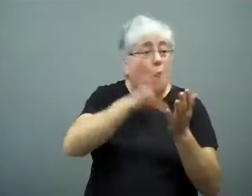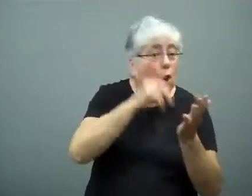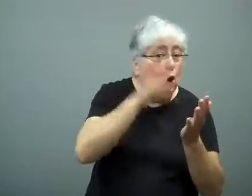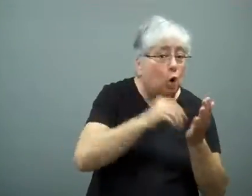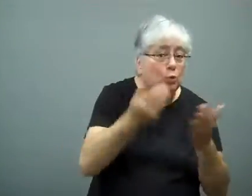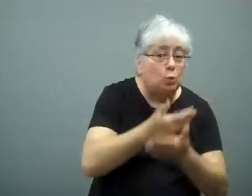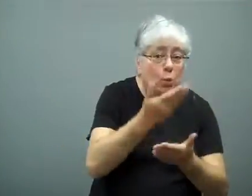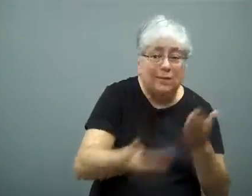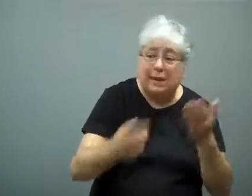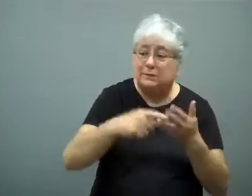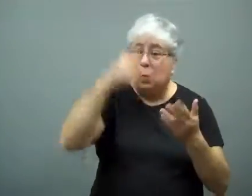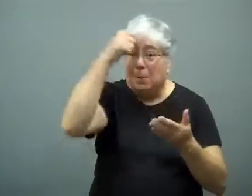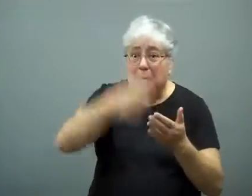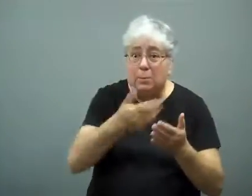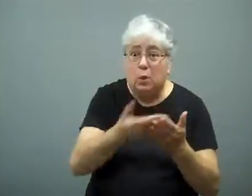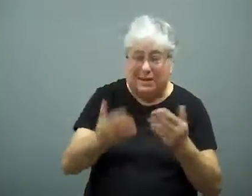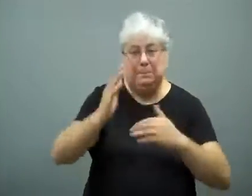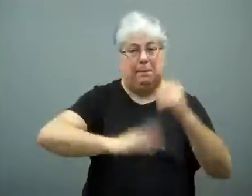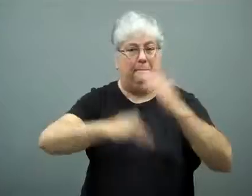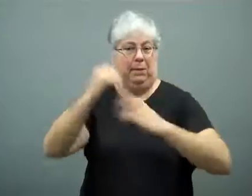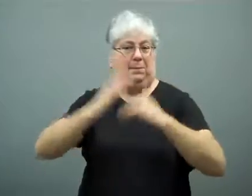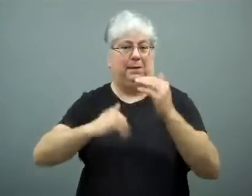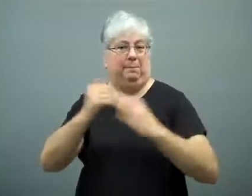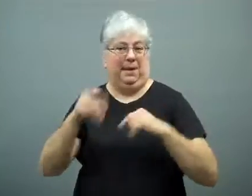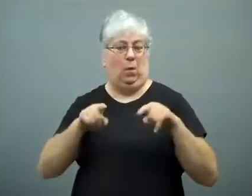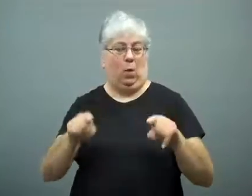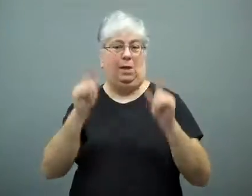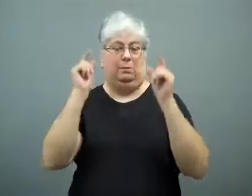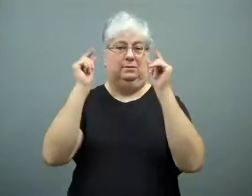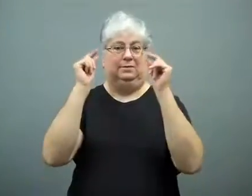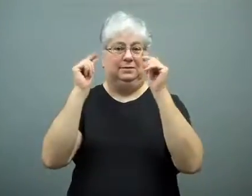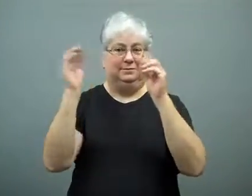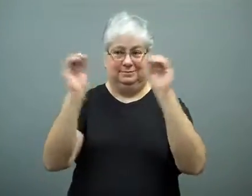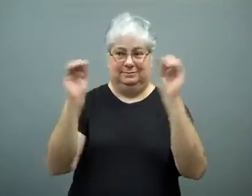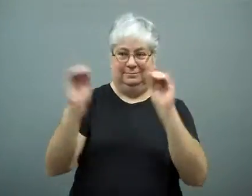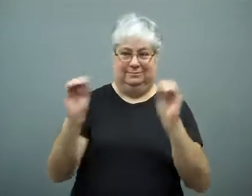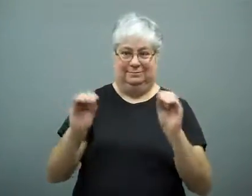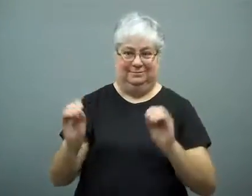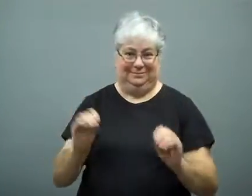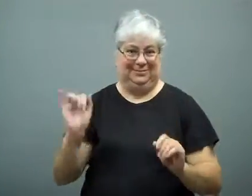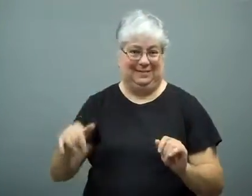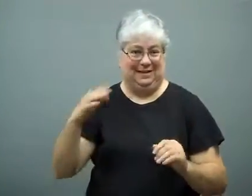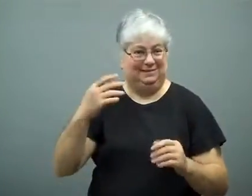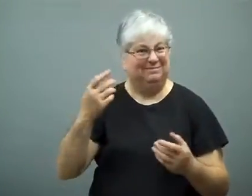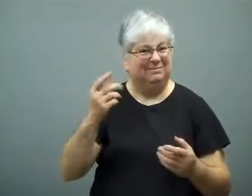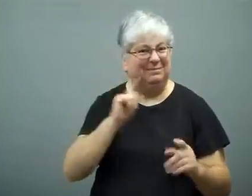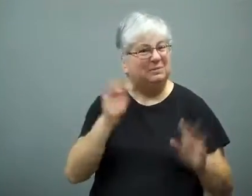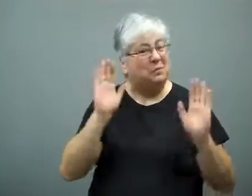New things learned and new memories are strengthened during REM sleep.